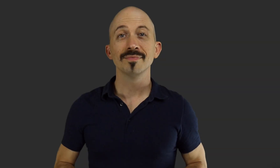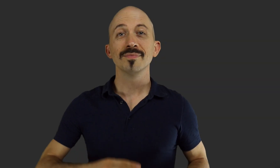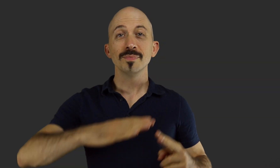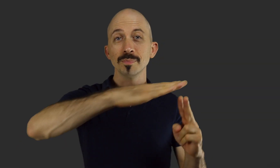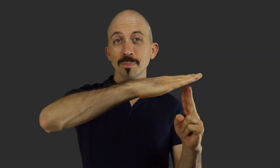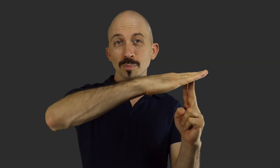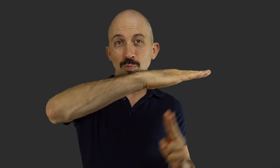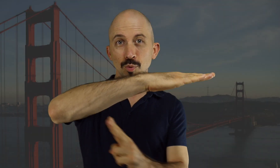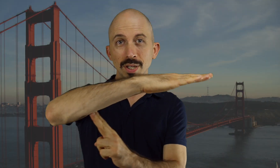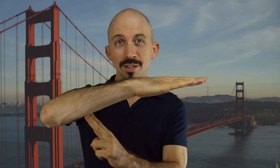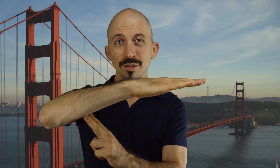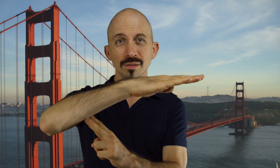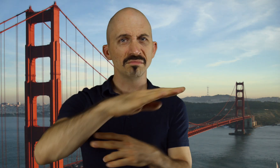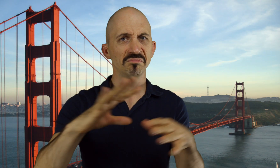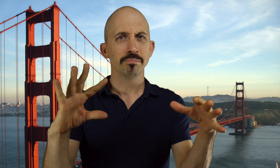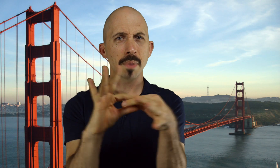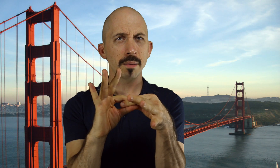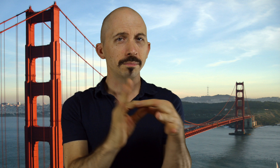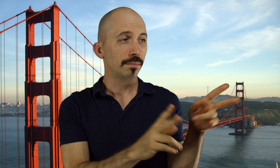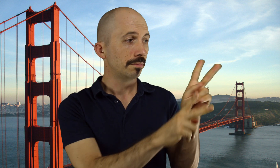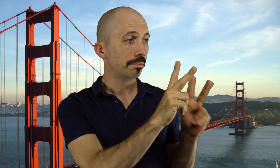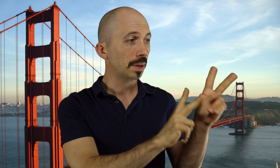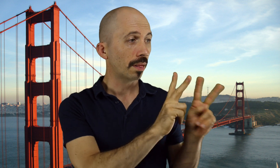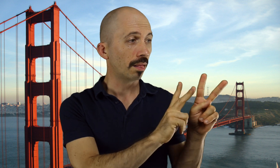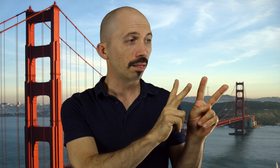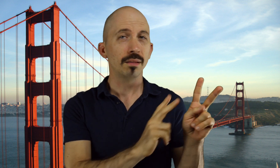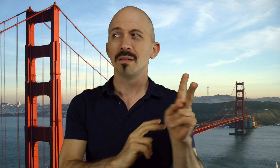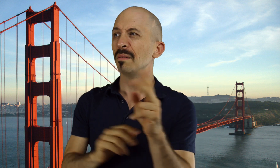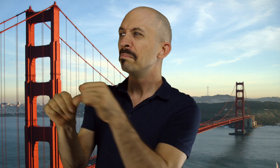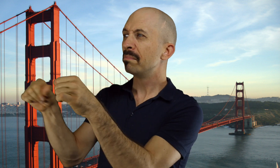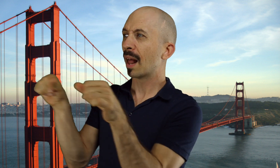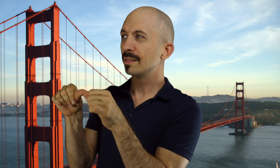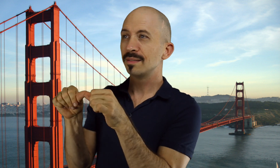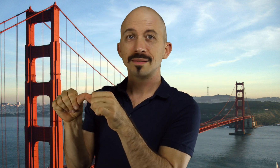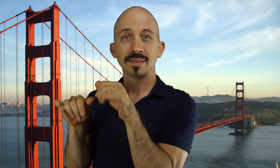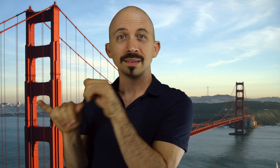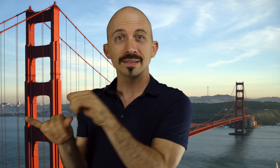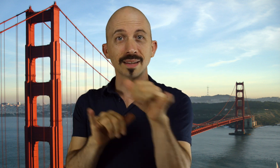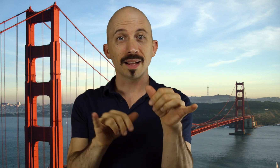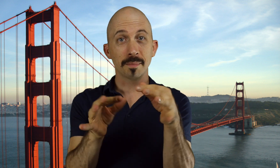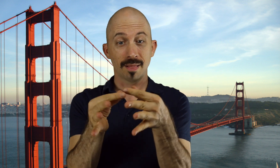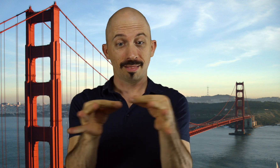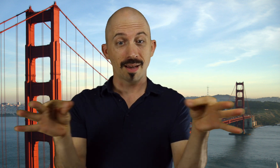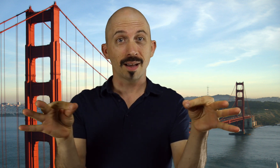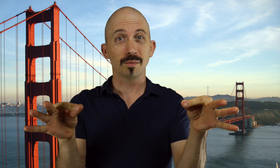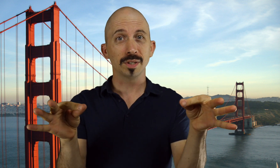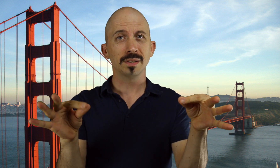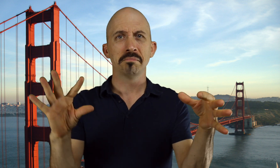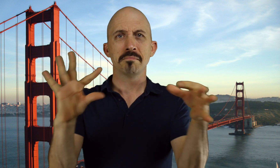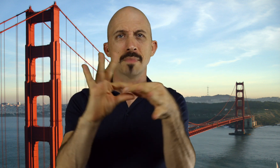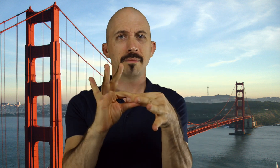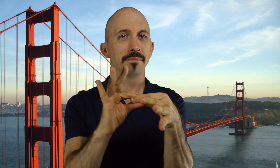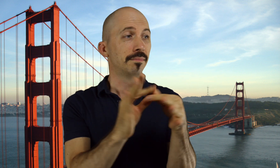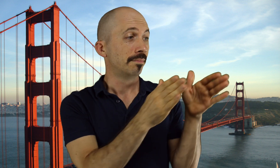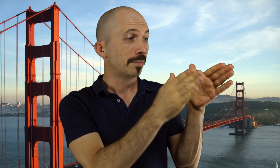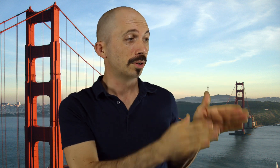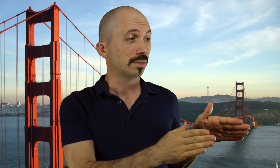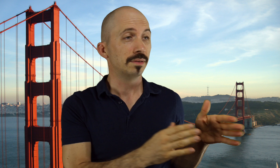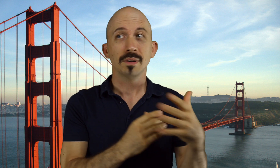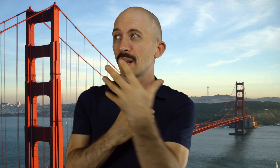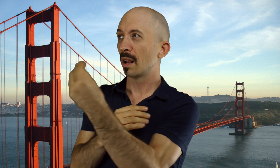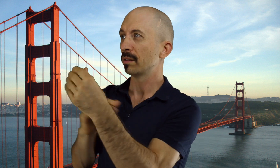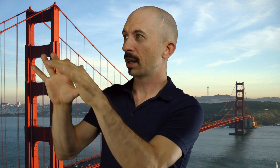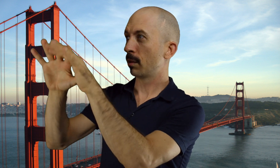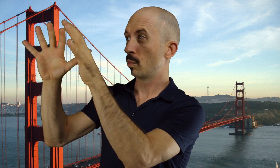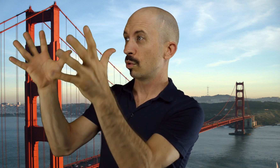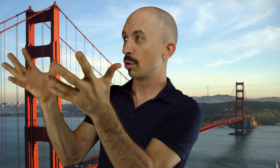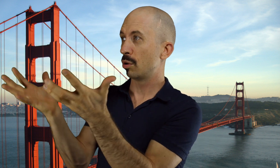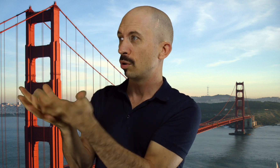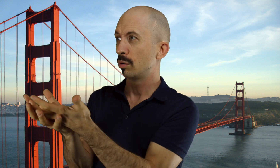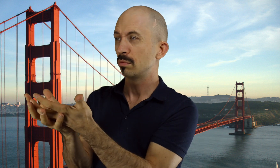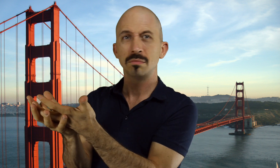Just as a bridge connects people to places, language connects a person to the outside world.